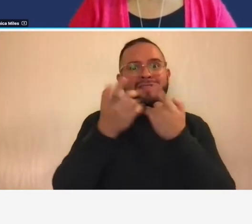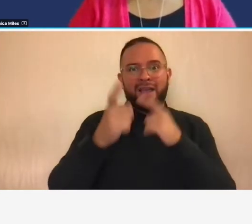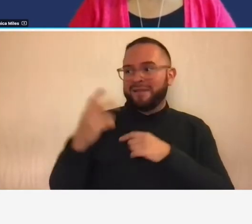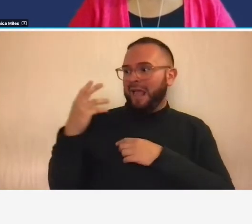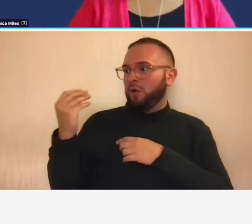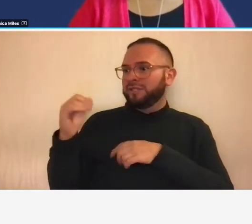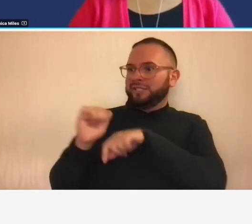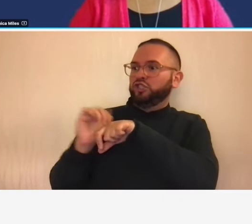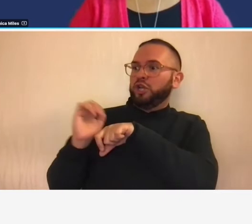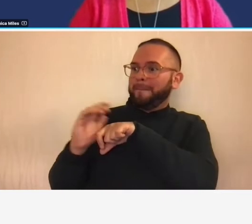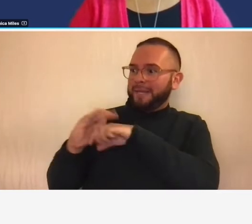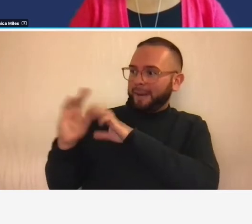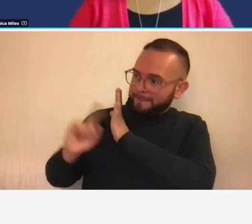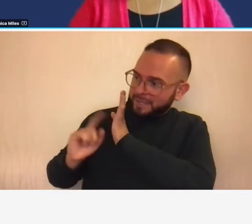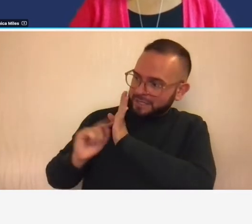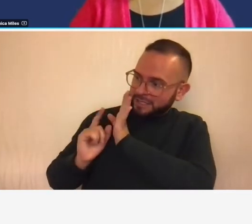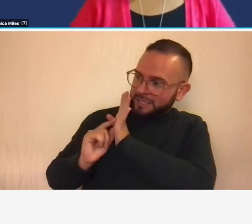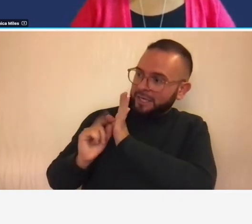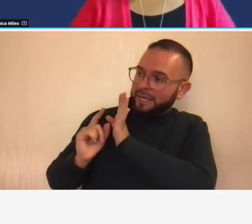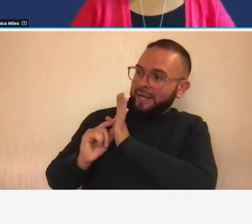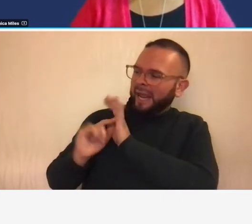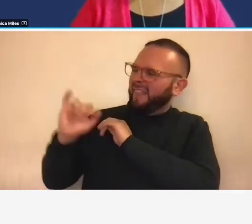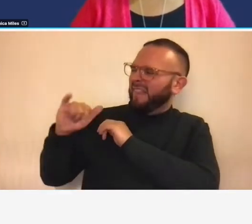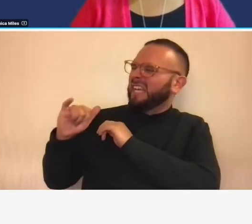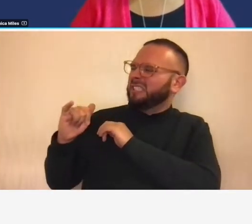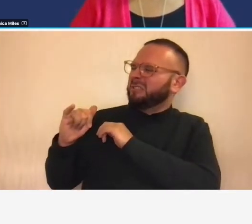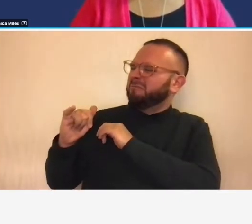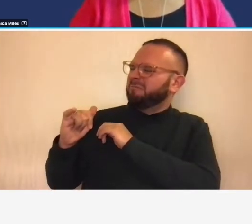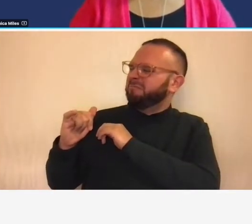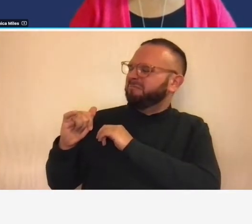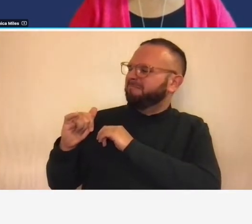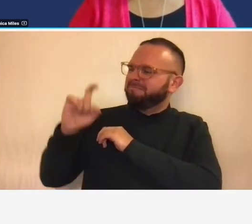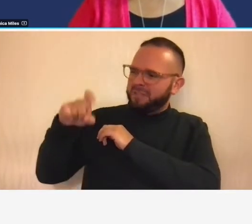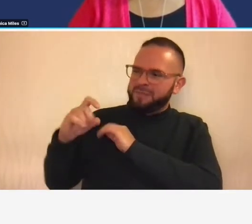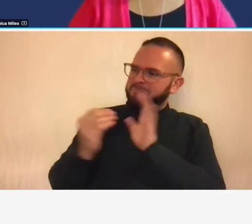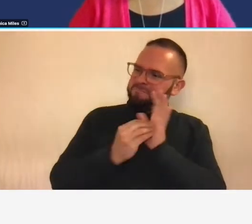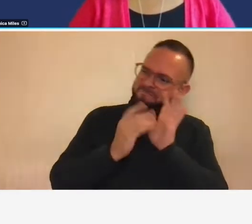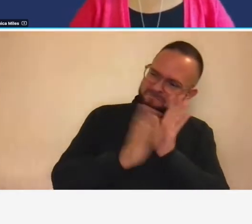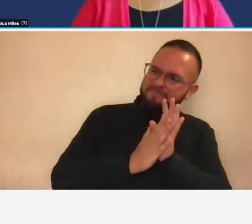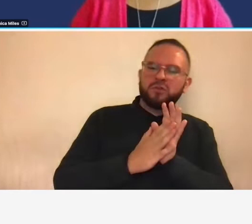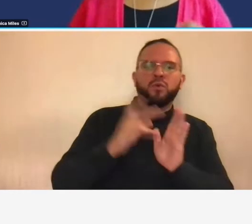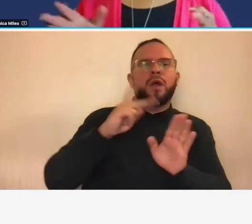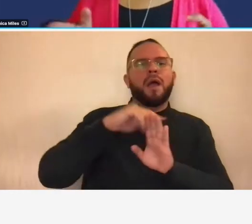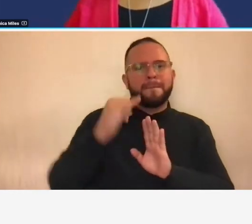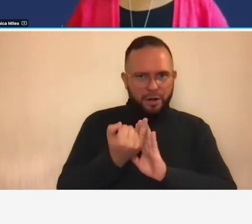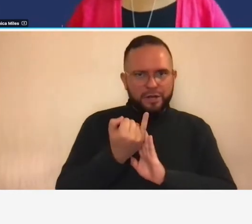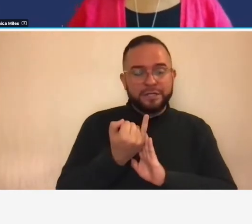costs are going to be directly tied to a project and you come up with that because